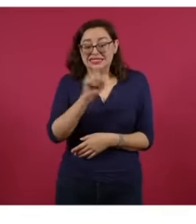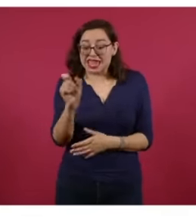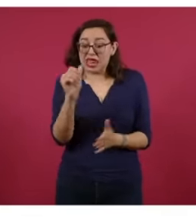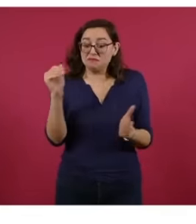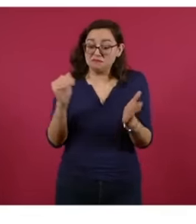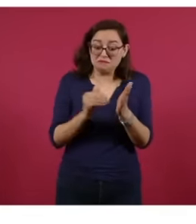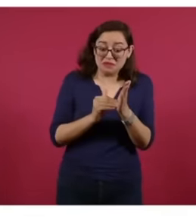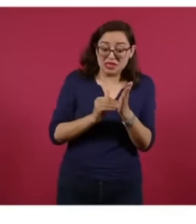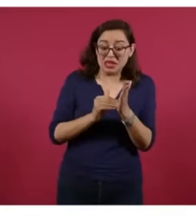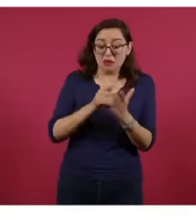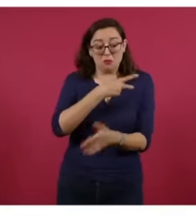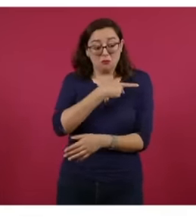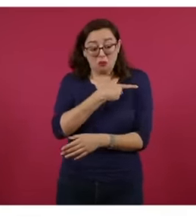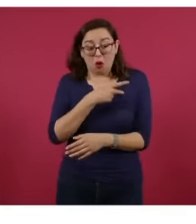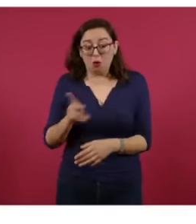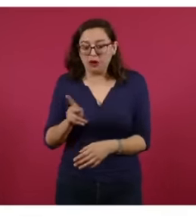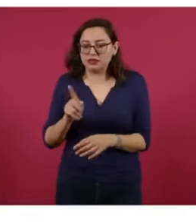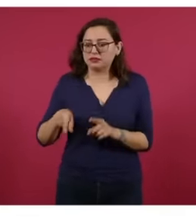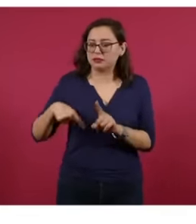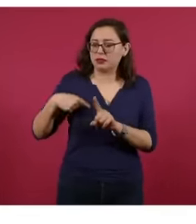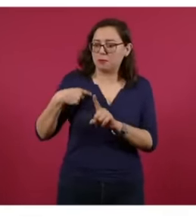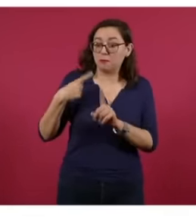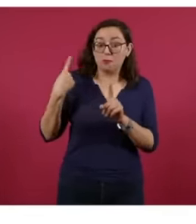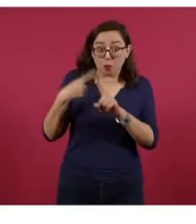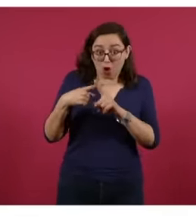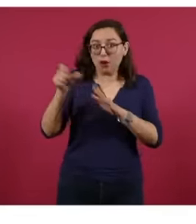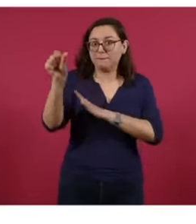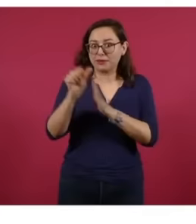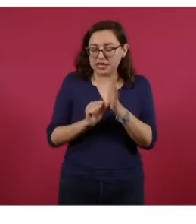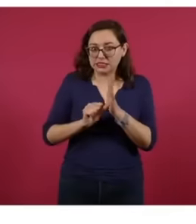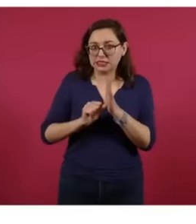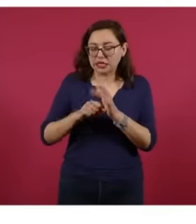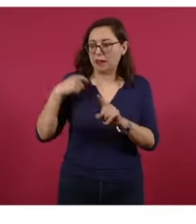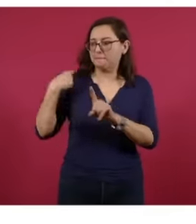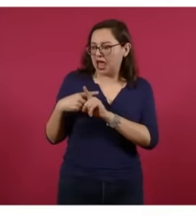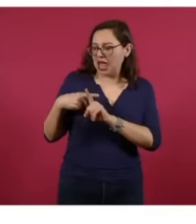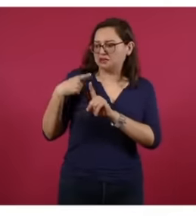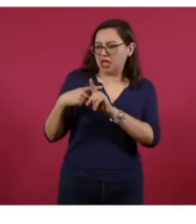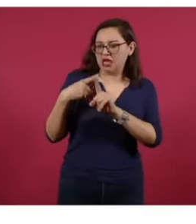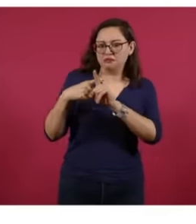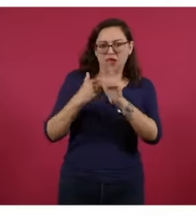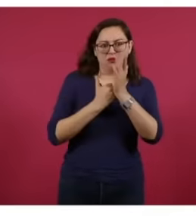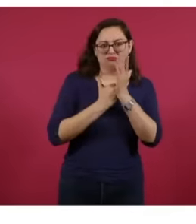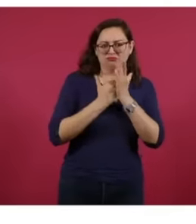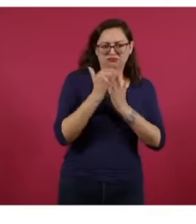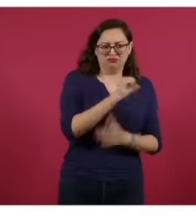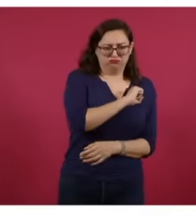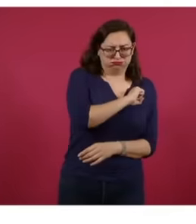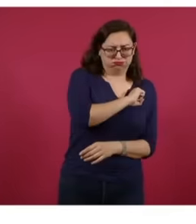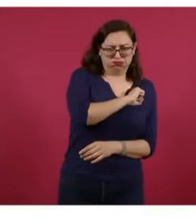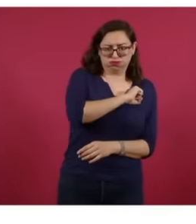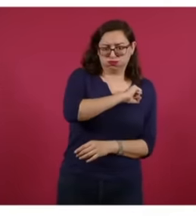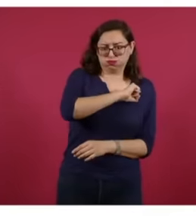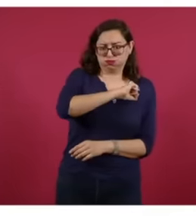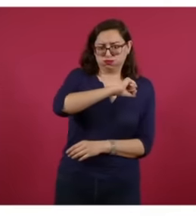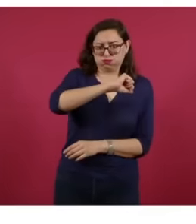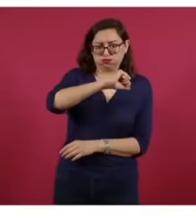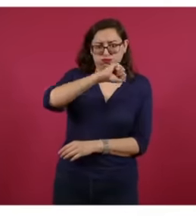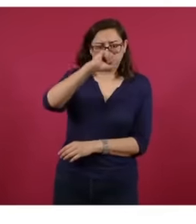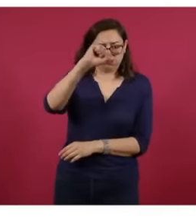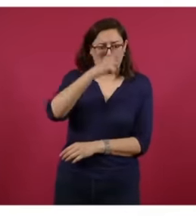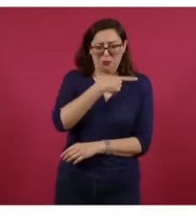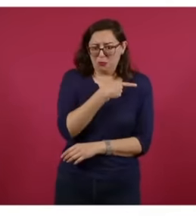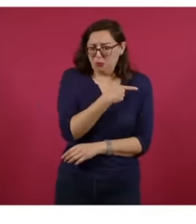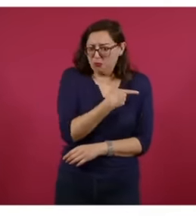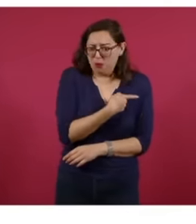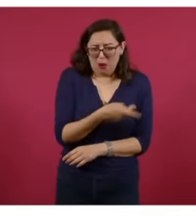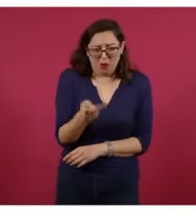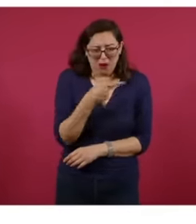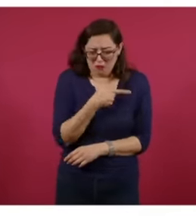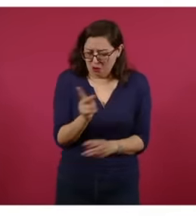month in the first 4 years of this administration,